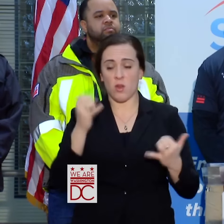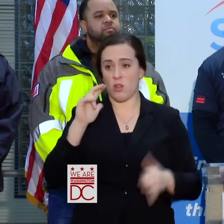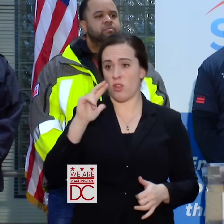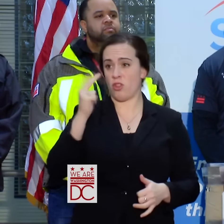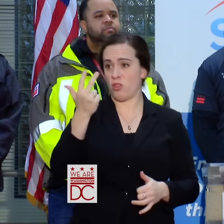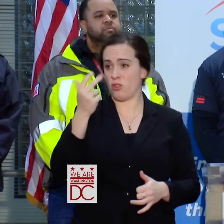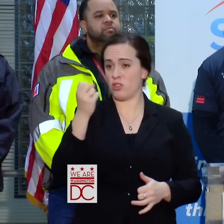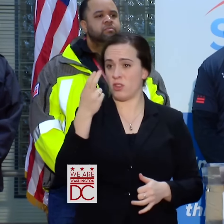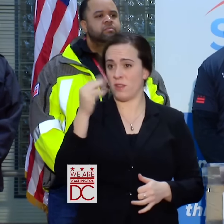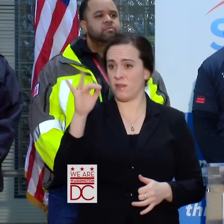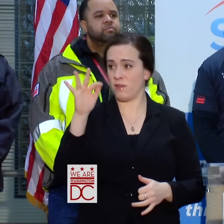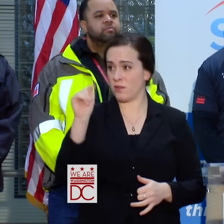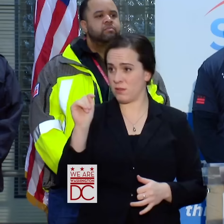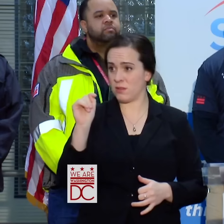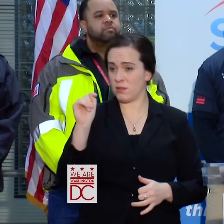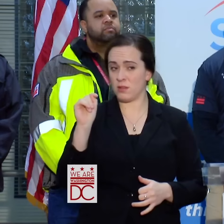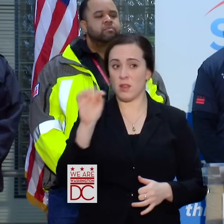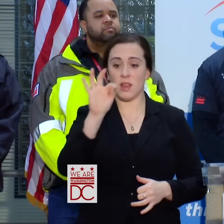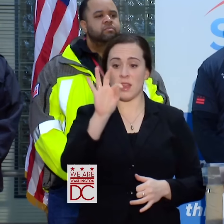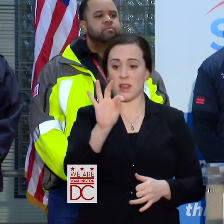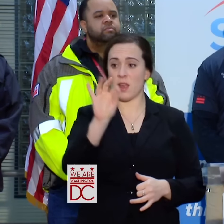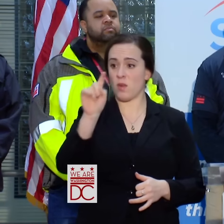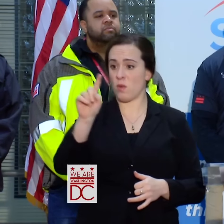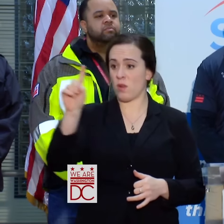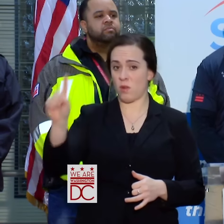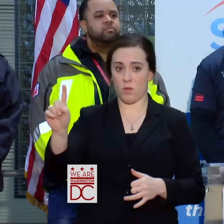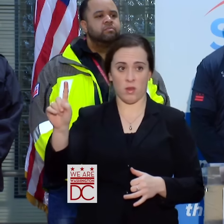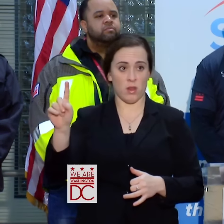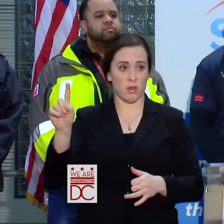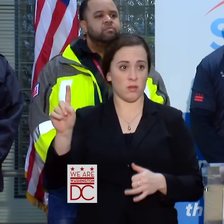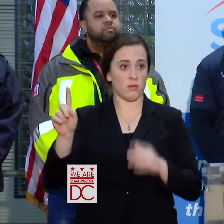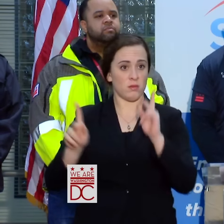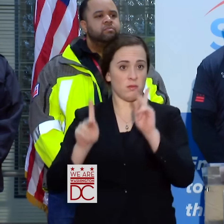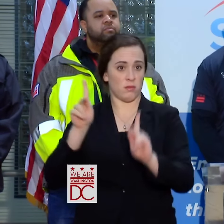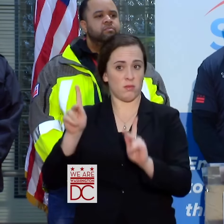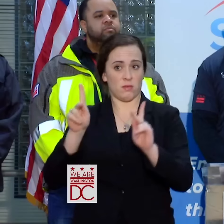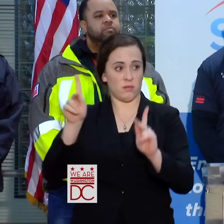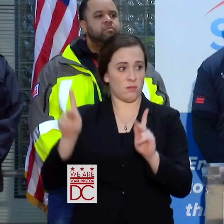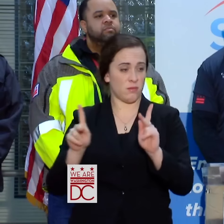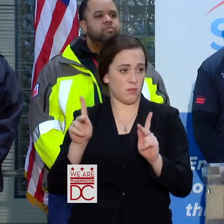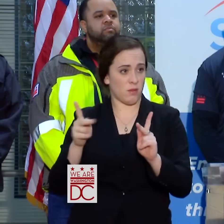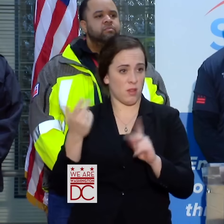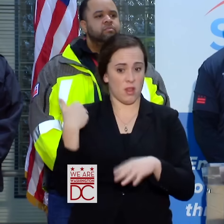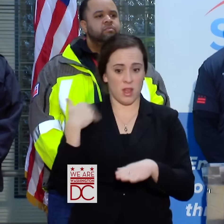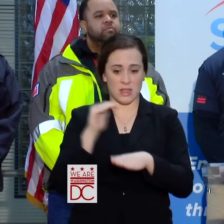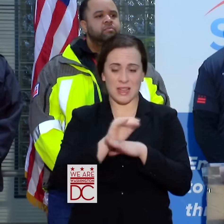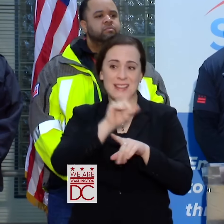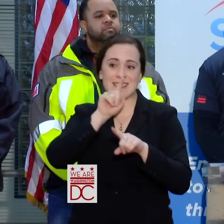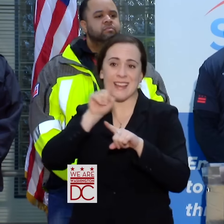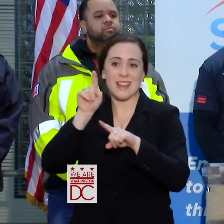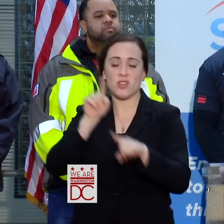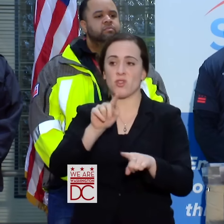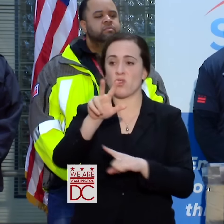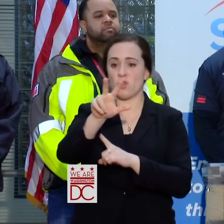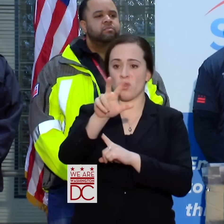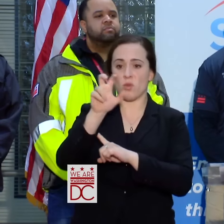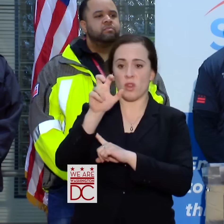OUR 911 OPERATORS, FOR EXAMPLE, LAST NIGHT ANSWERED 300 CALLS